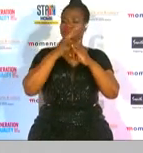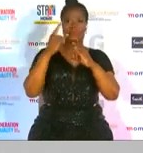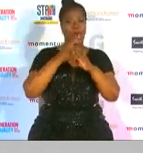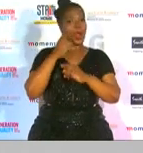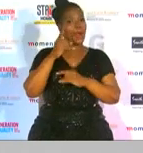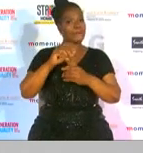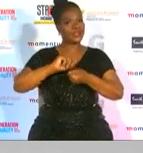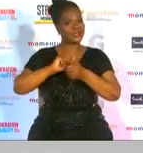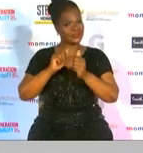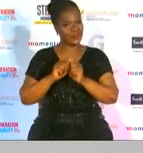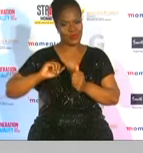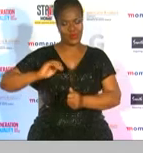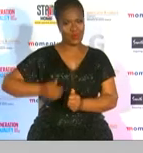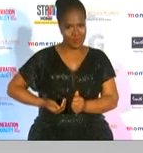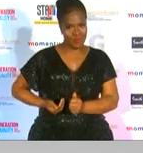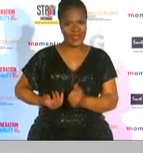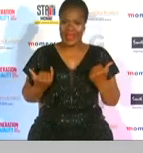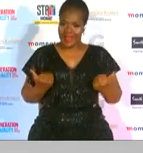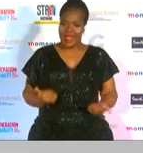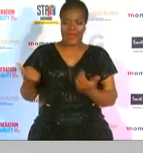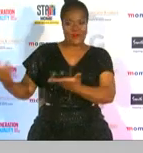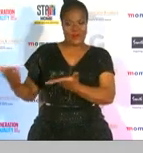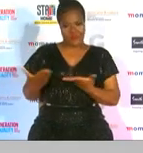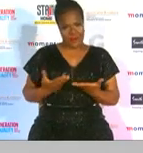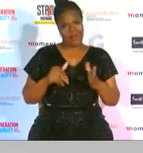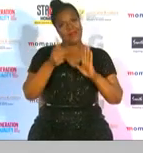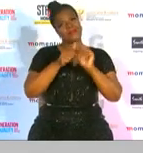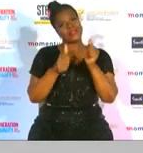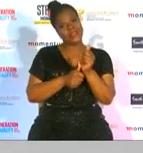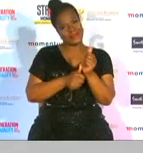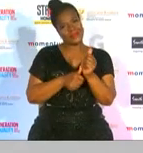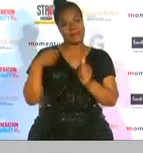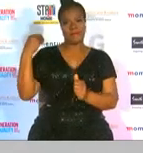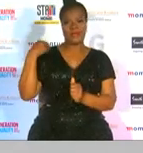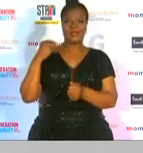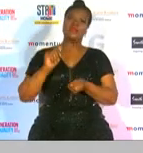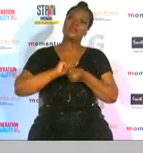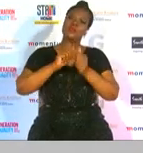now we welcome deputy minister of sports arts and culture not mafu to